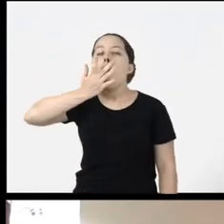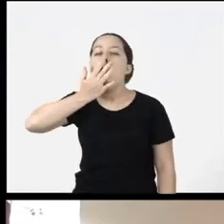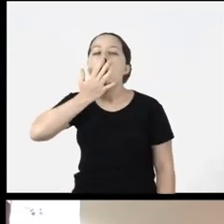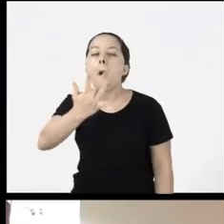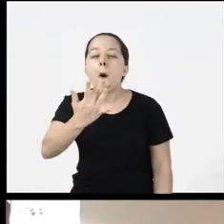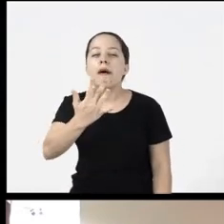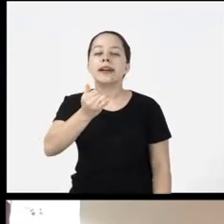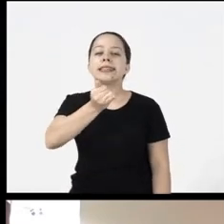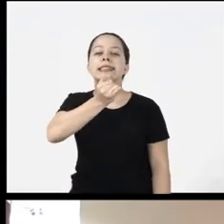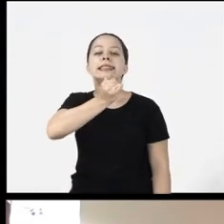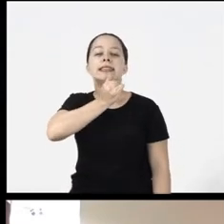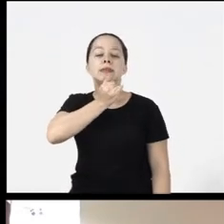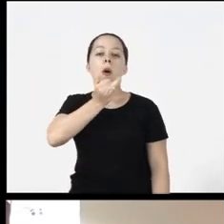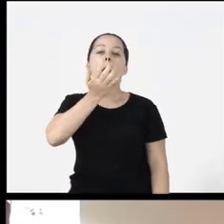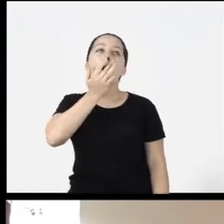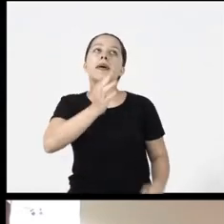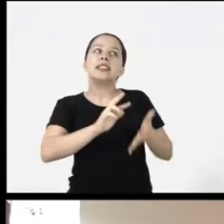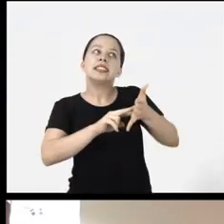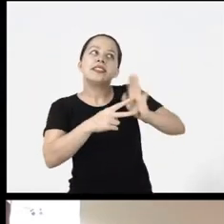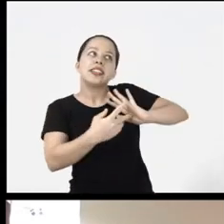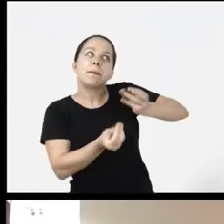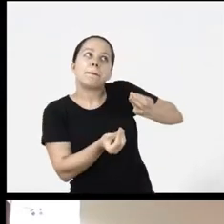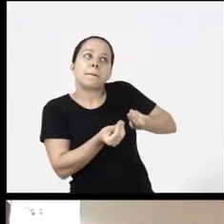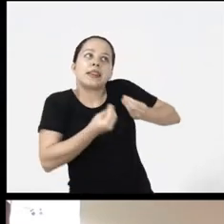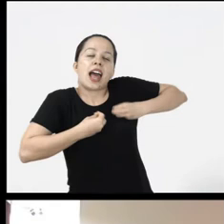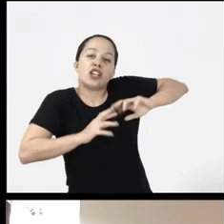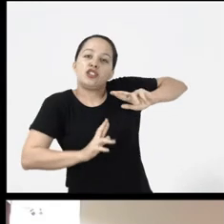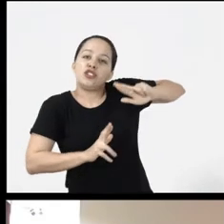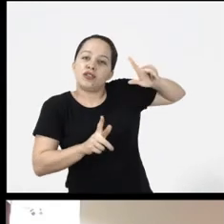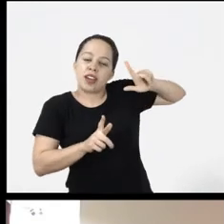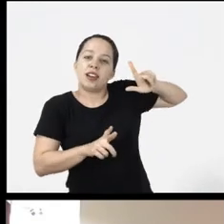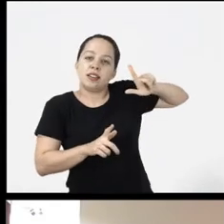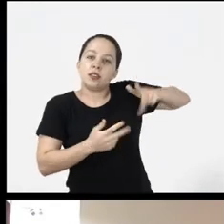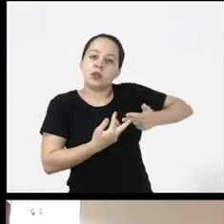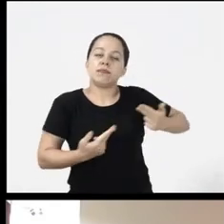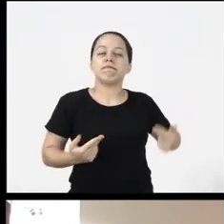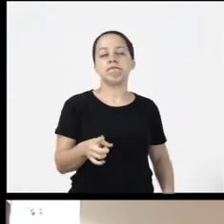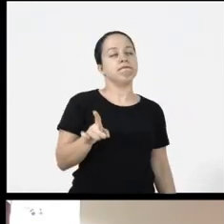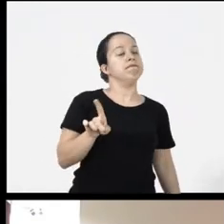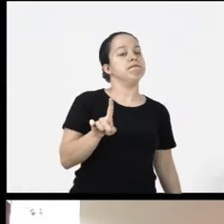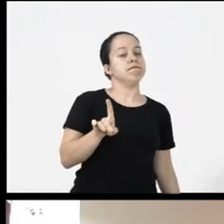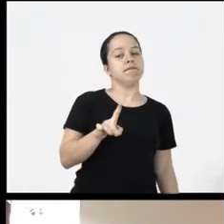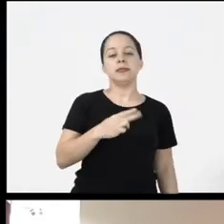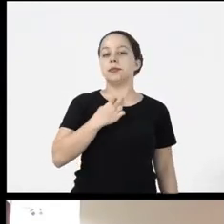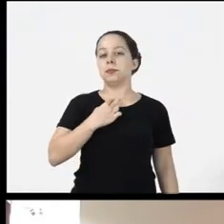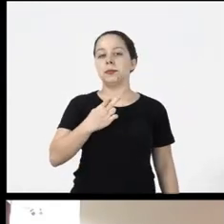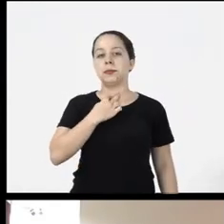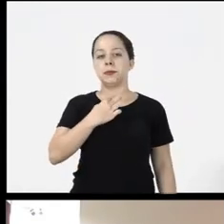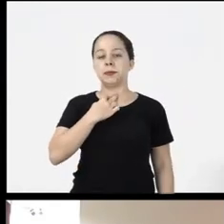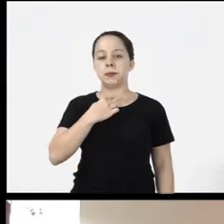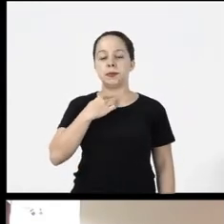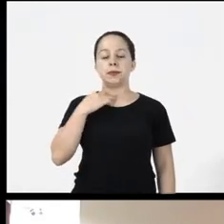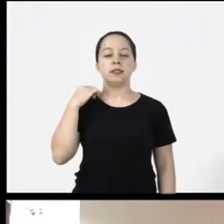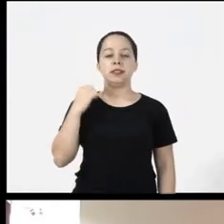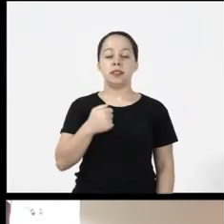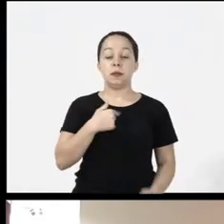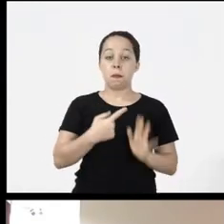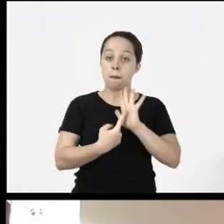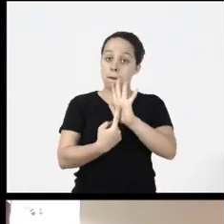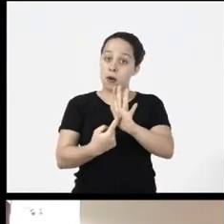color or it is an eminently visual element to emphasize this one which is one